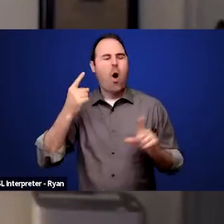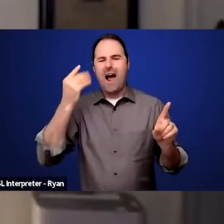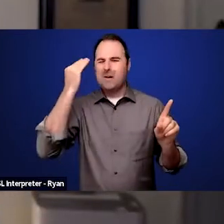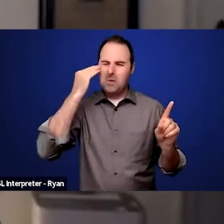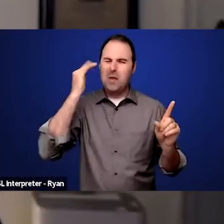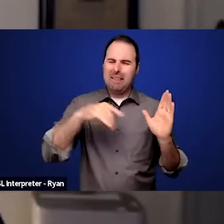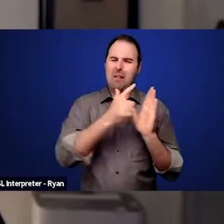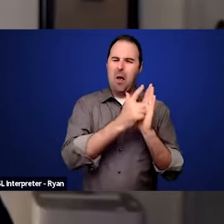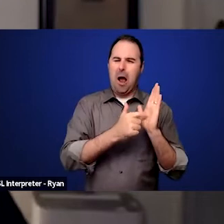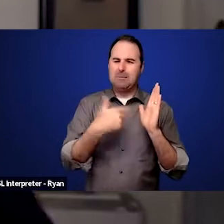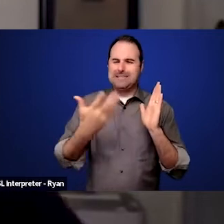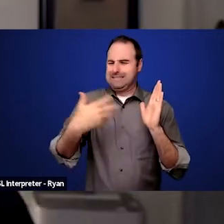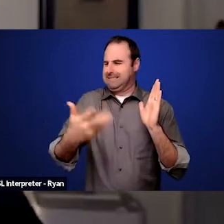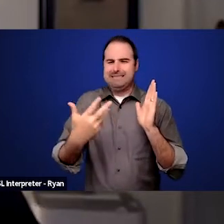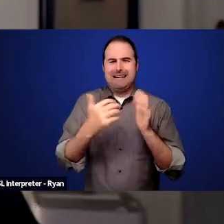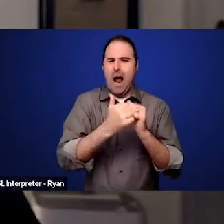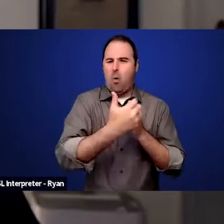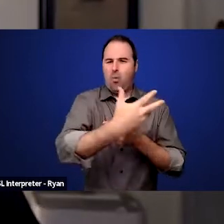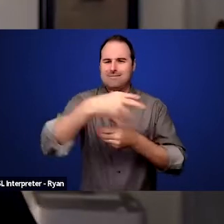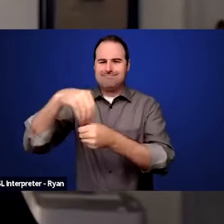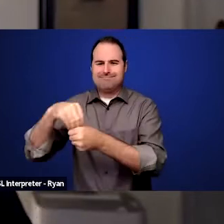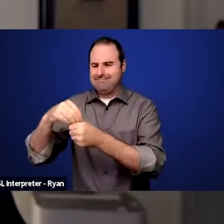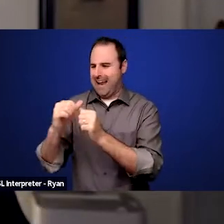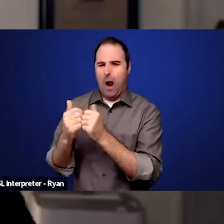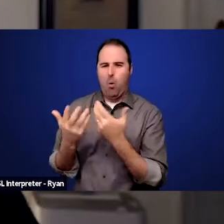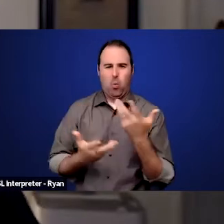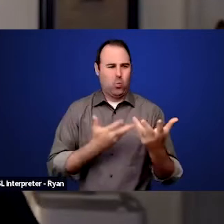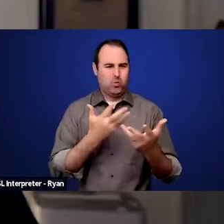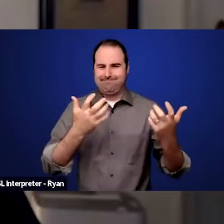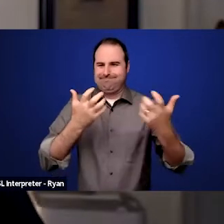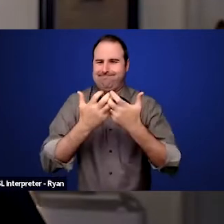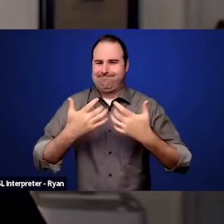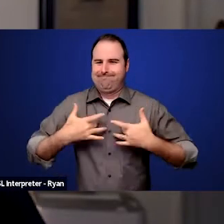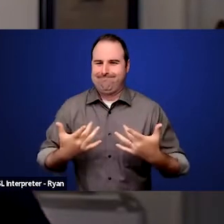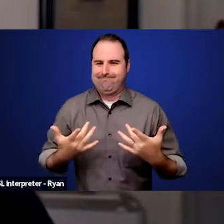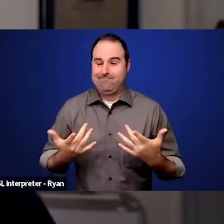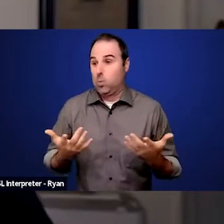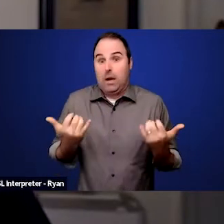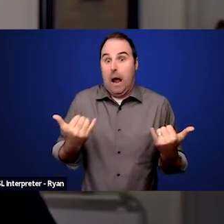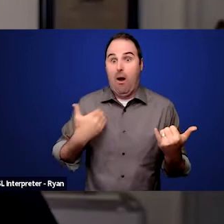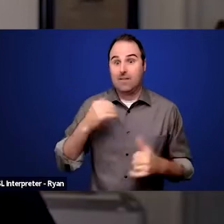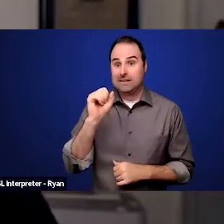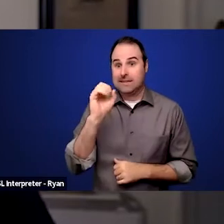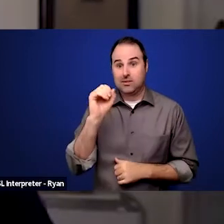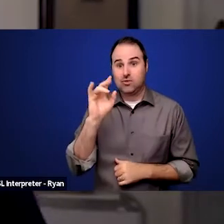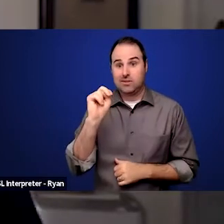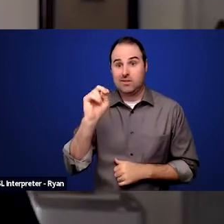But when there are laws in place, like we have today, Section 504, the Individuals with Disabilities Education Act,